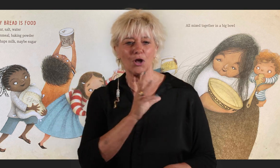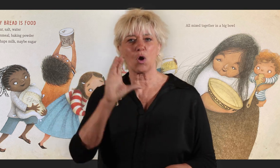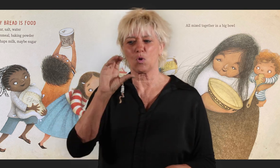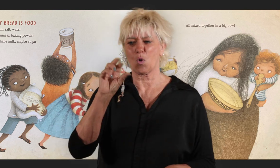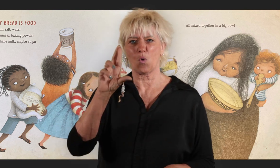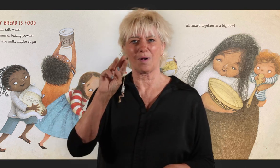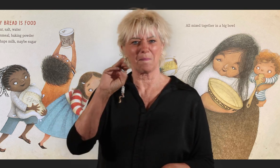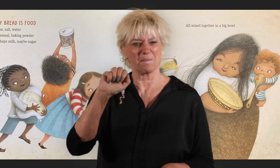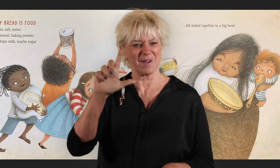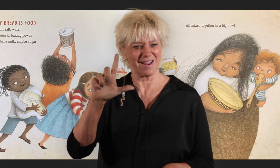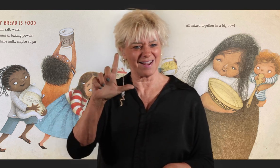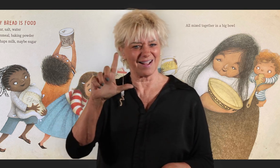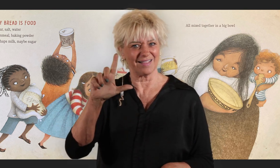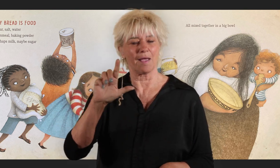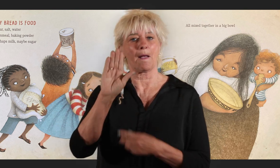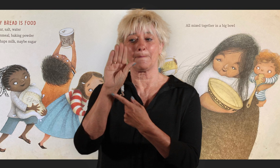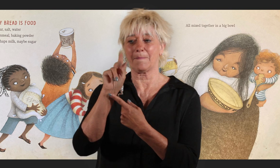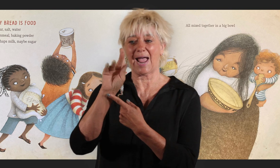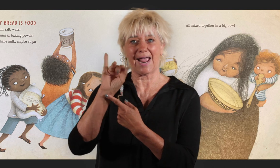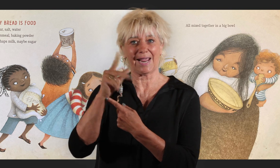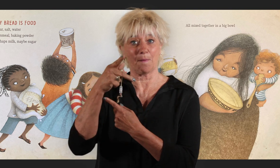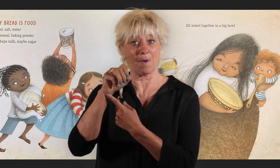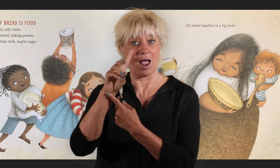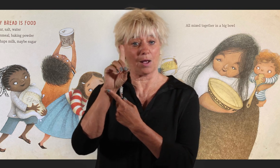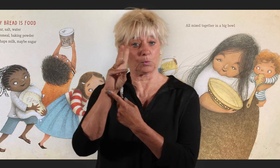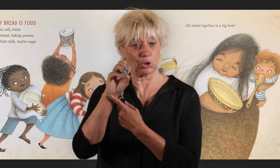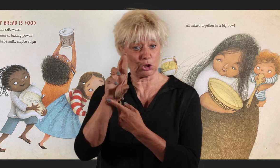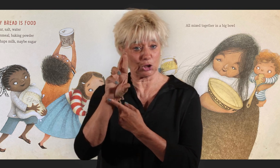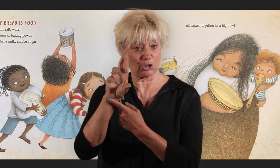Cornmeal, baking powder